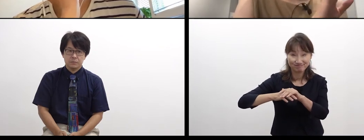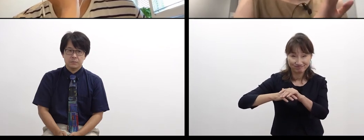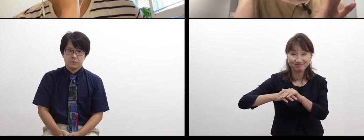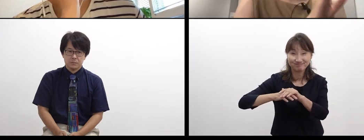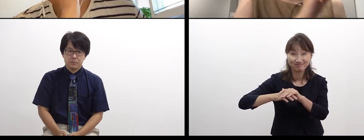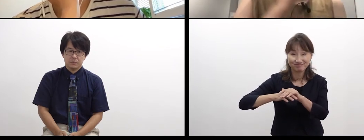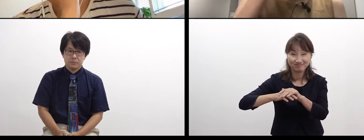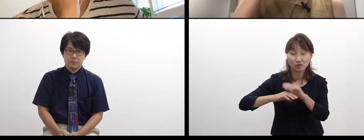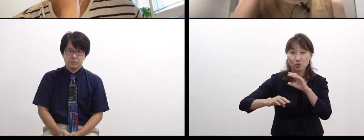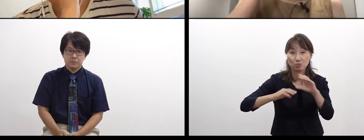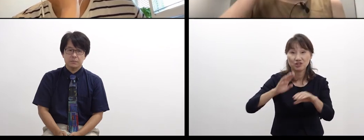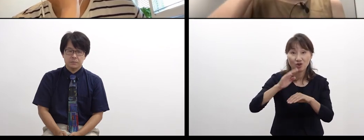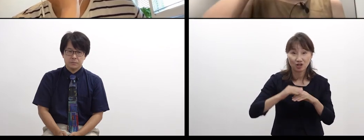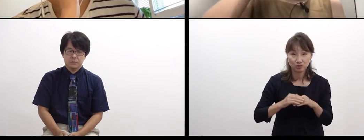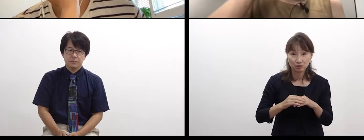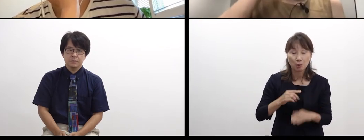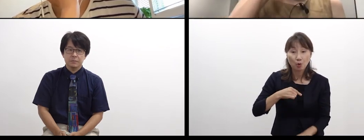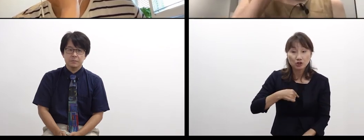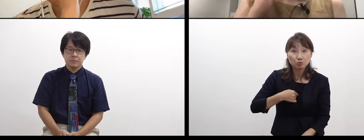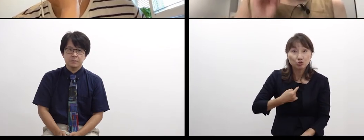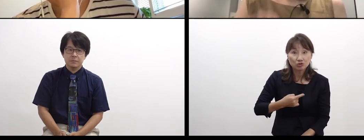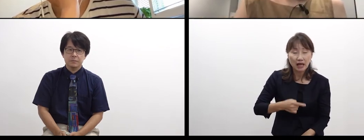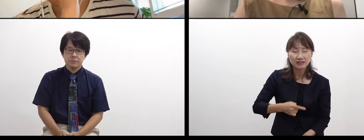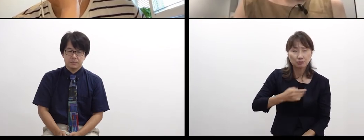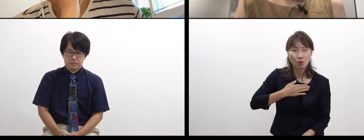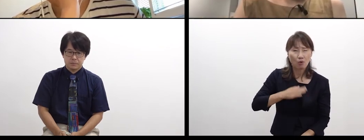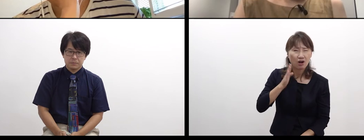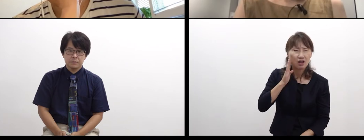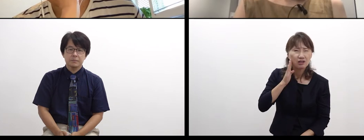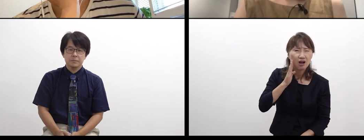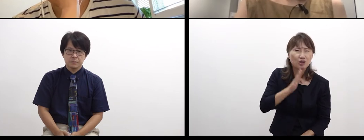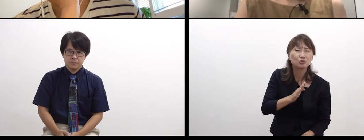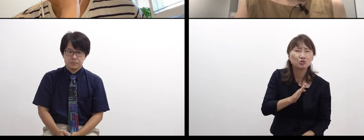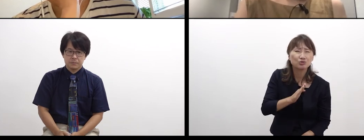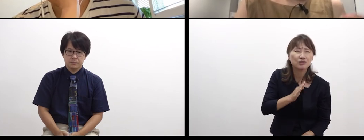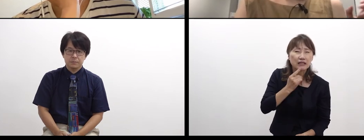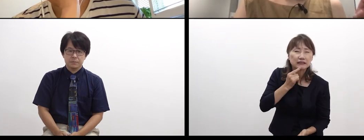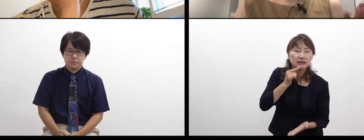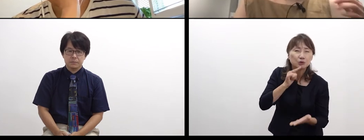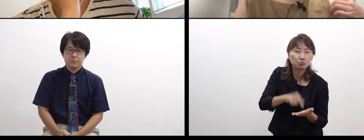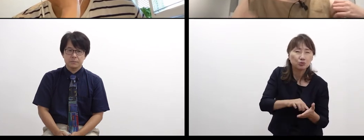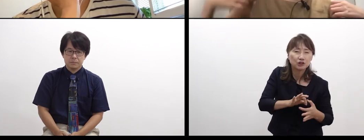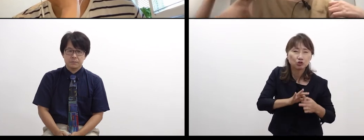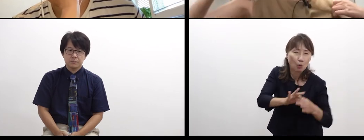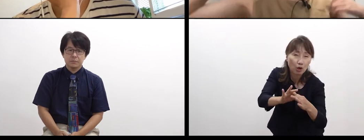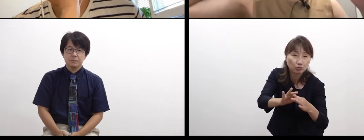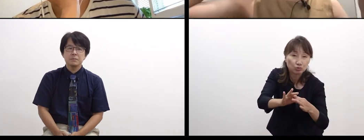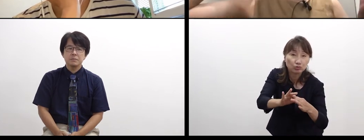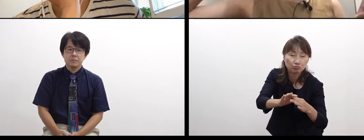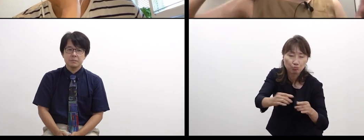not speech language or sign language.